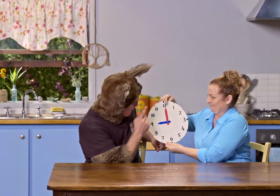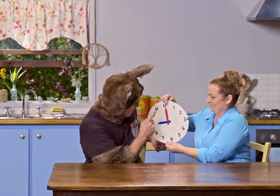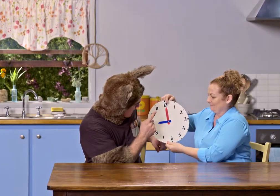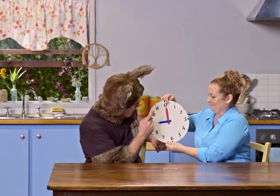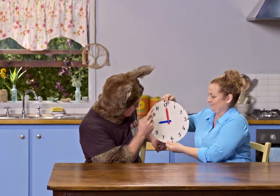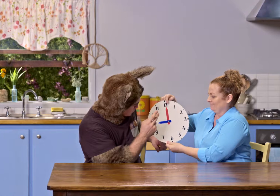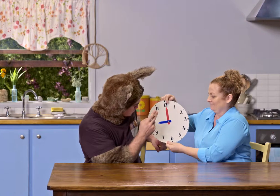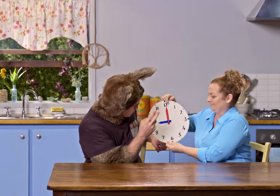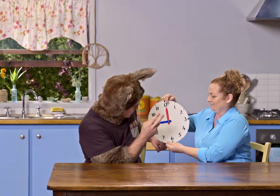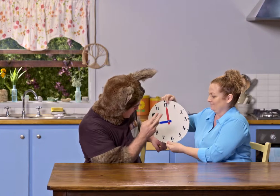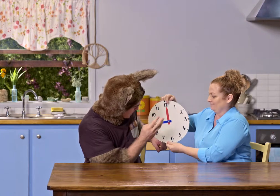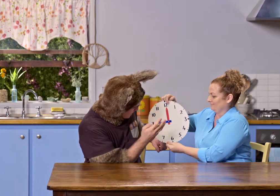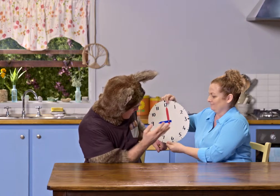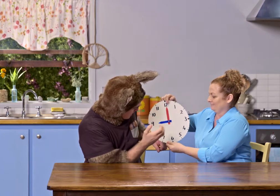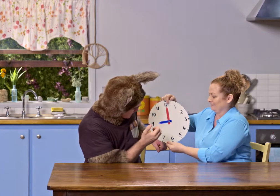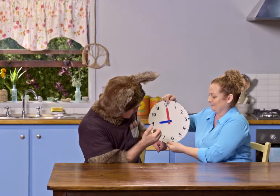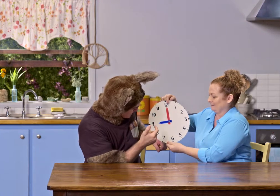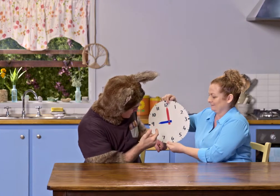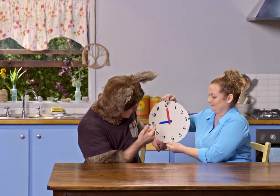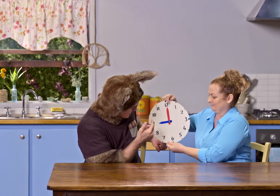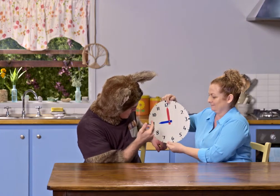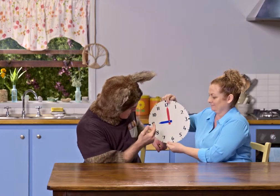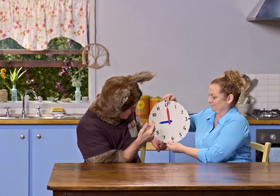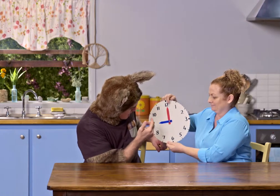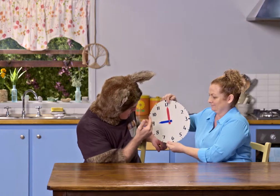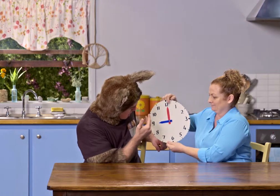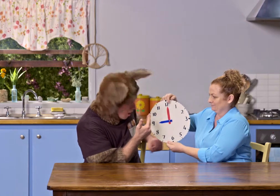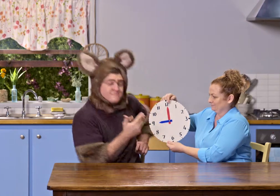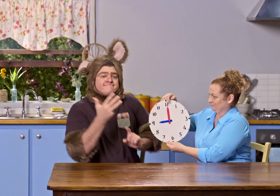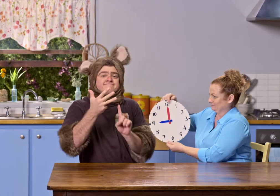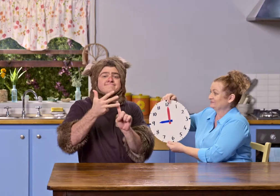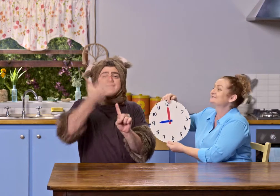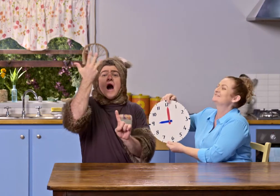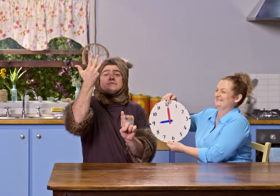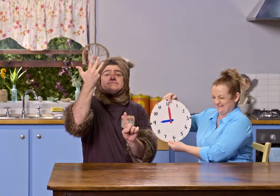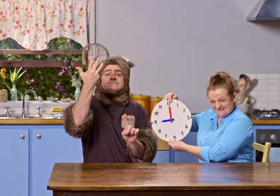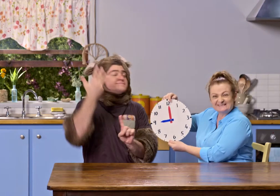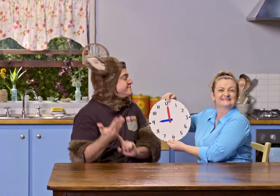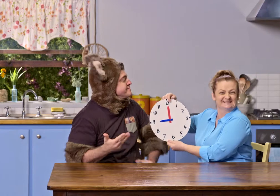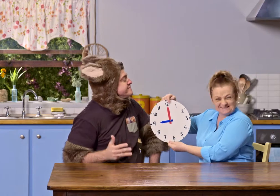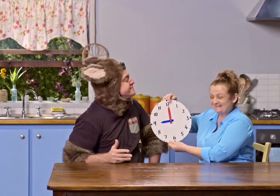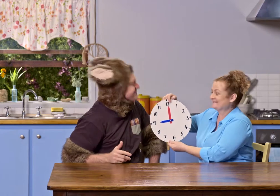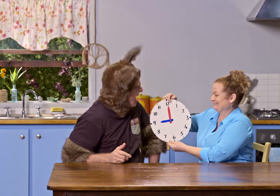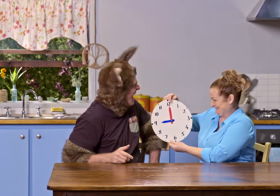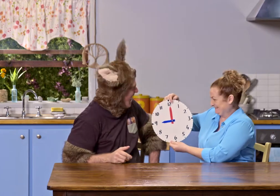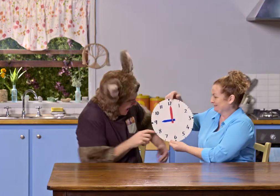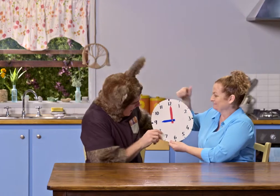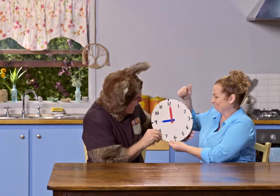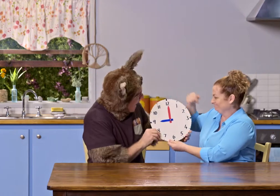One, two, three, four, five, six, seven, eight, nine - it's 9 o'clock. That's right.